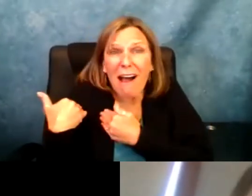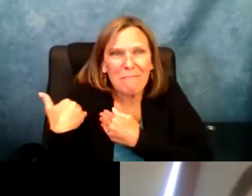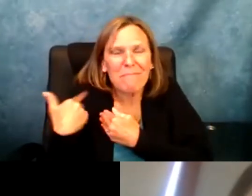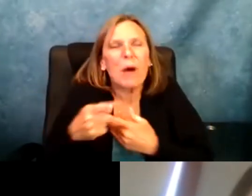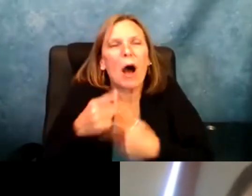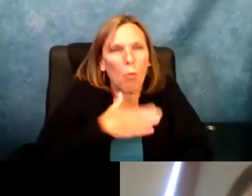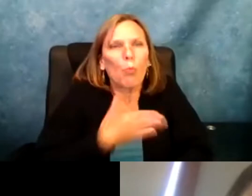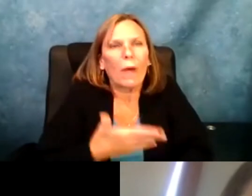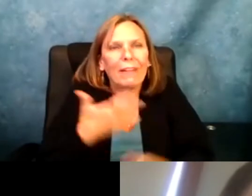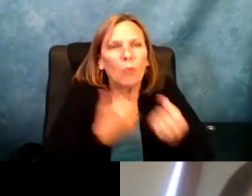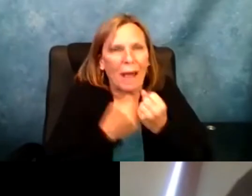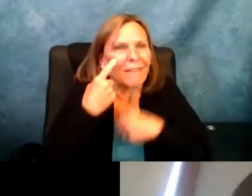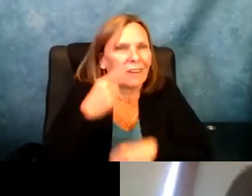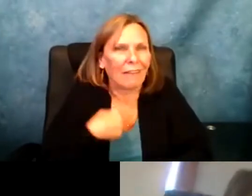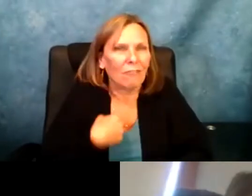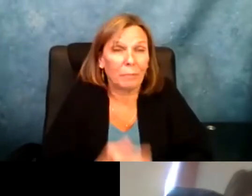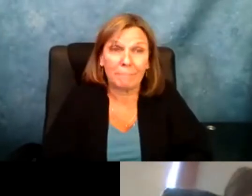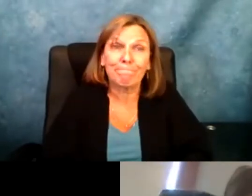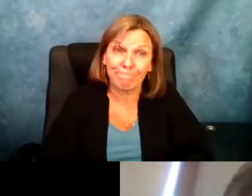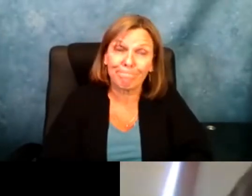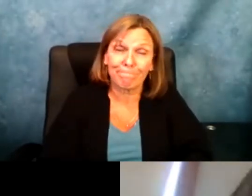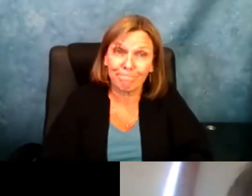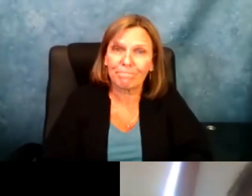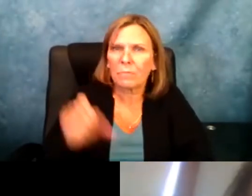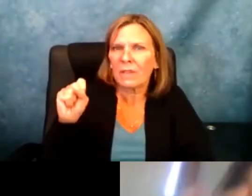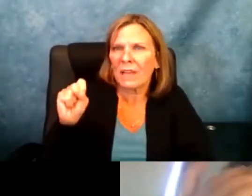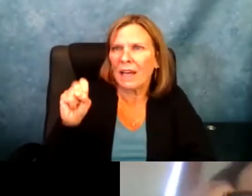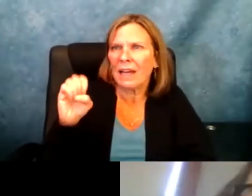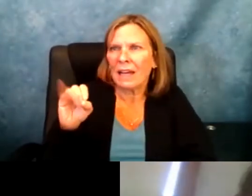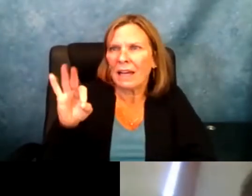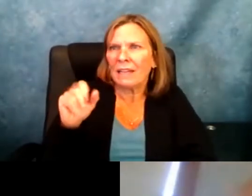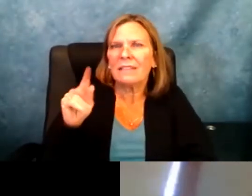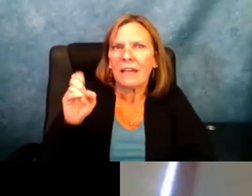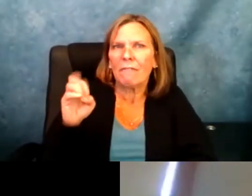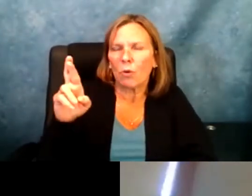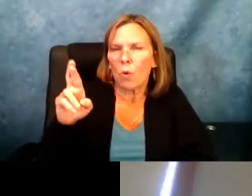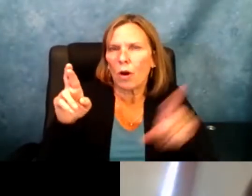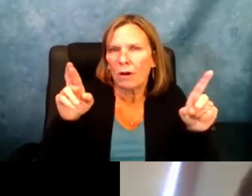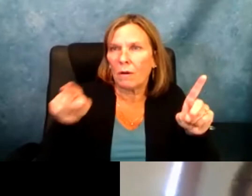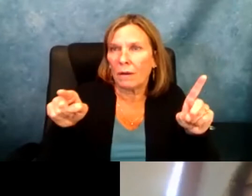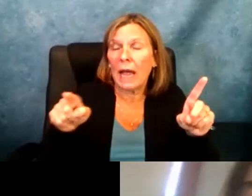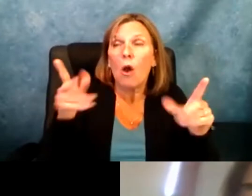are willing to advocate for you even if it is not their job to do so. Sefakor: Yeah, you